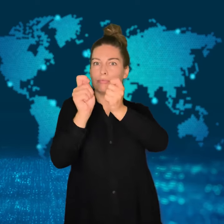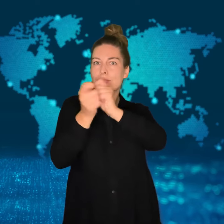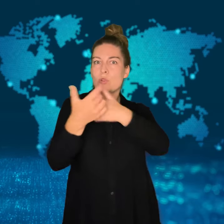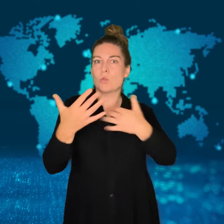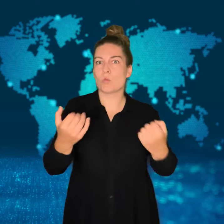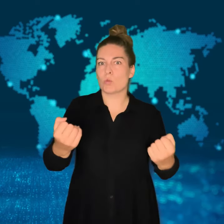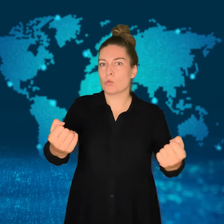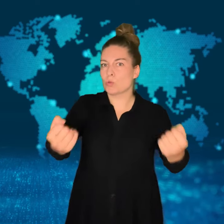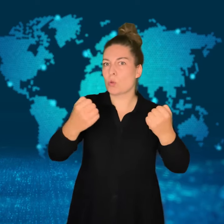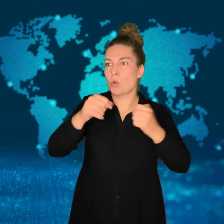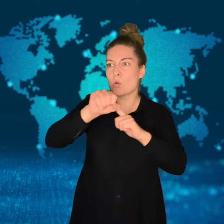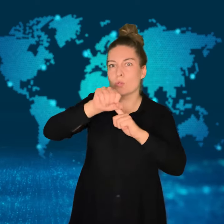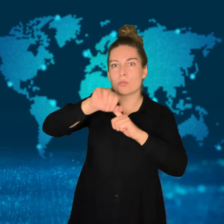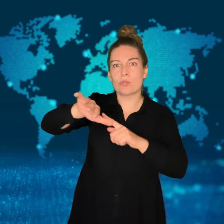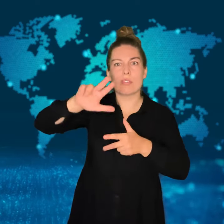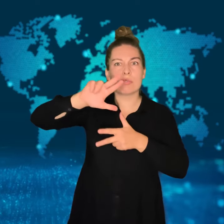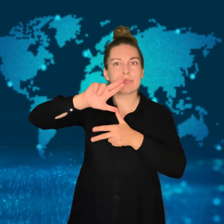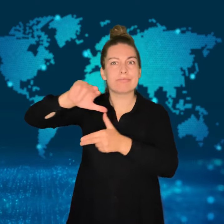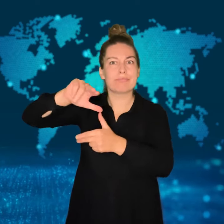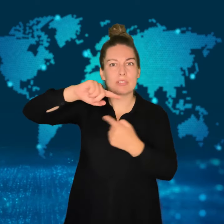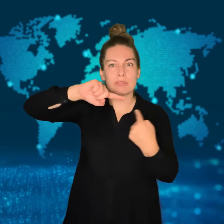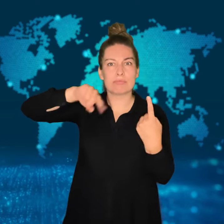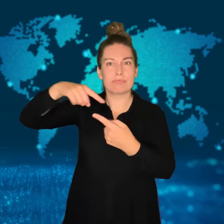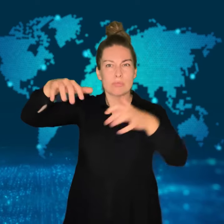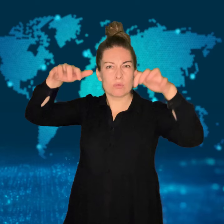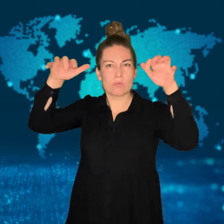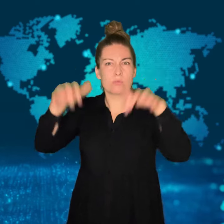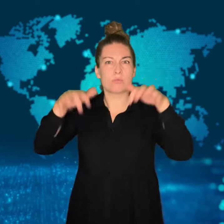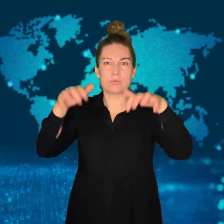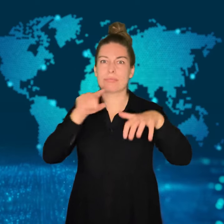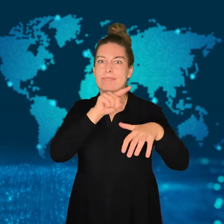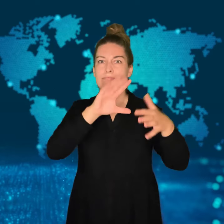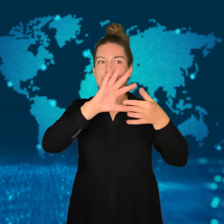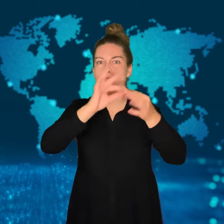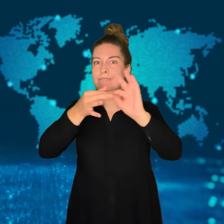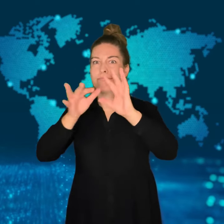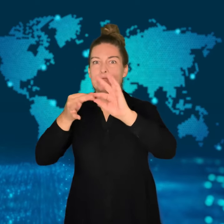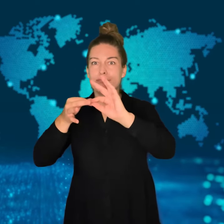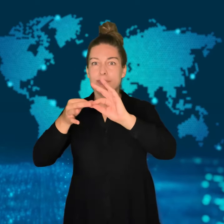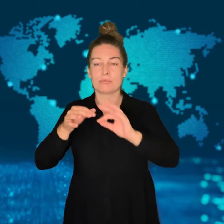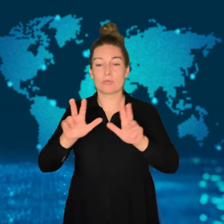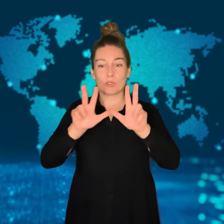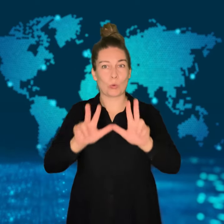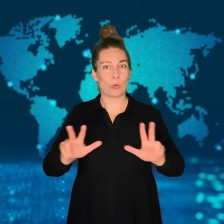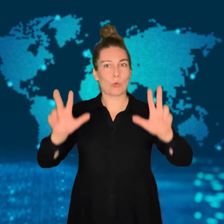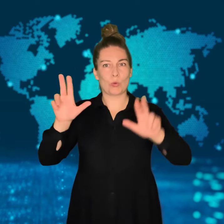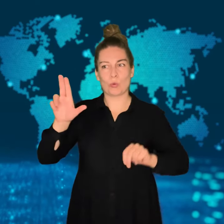The coordinator of the UN called on international, national,